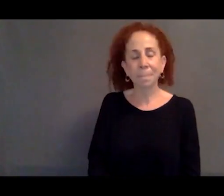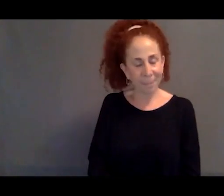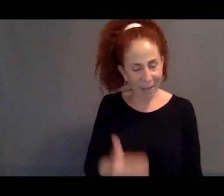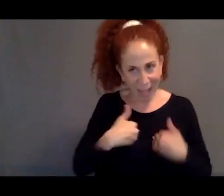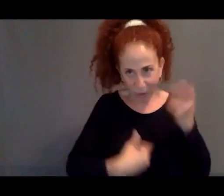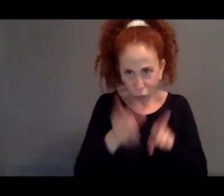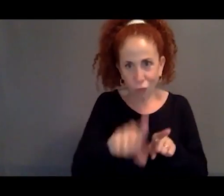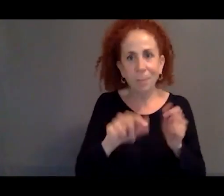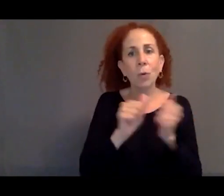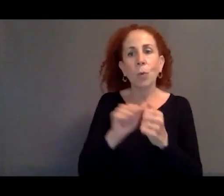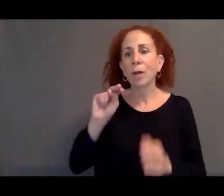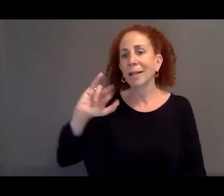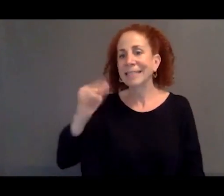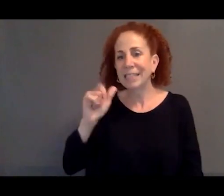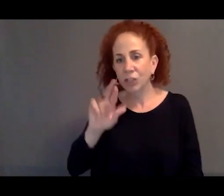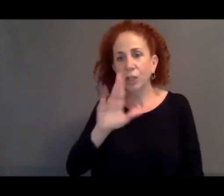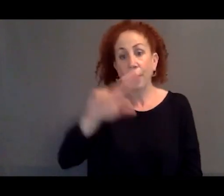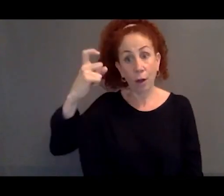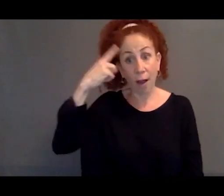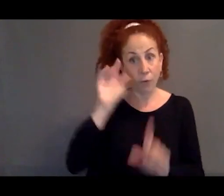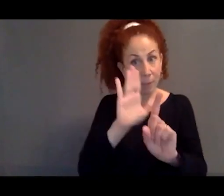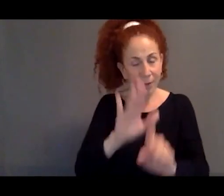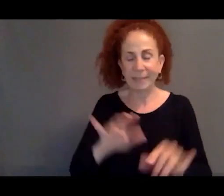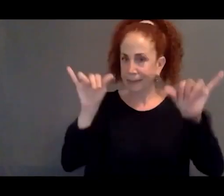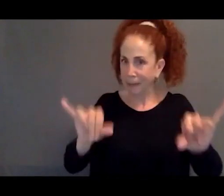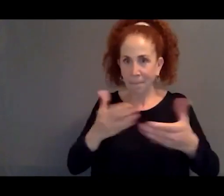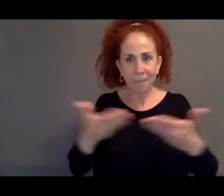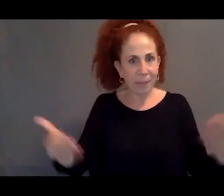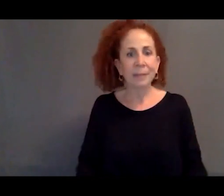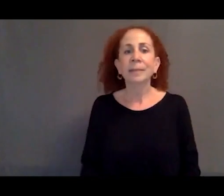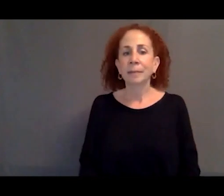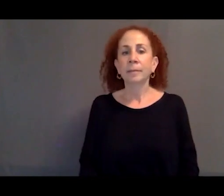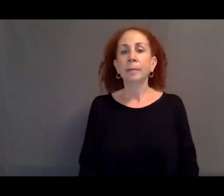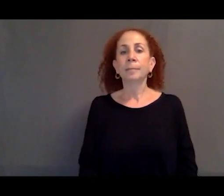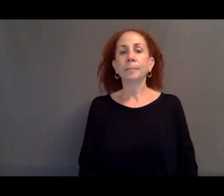with the Niger government for the Nigerian government